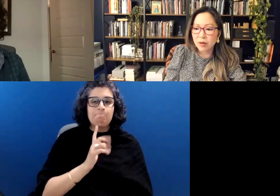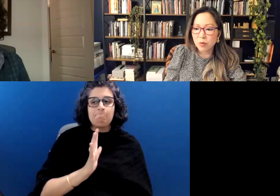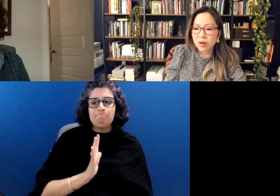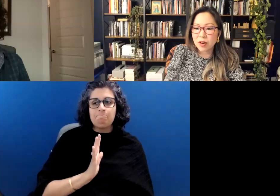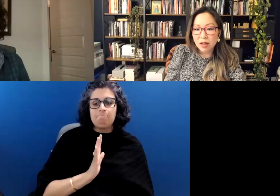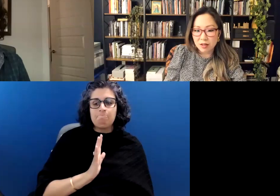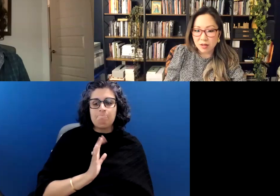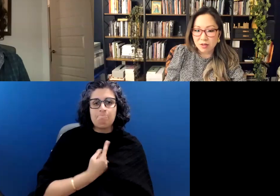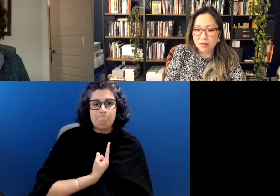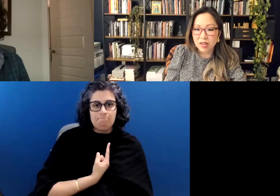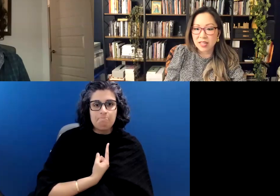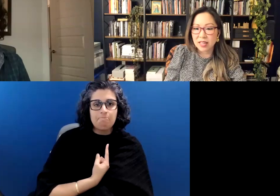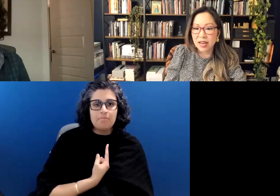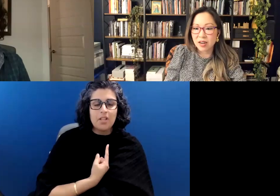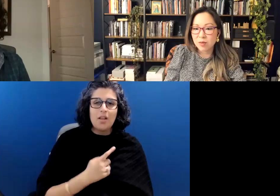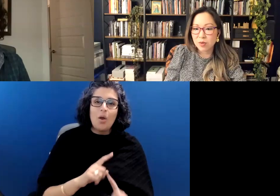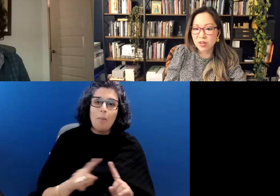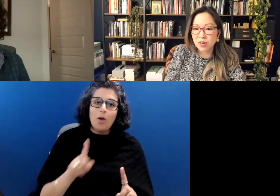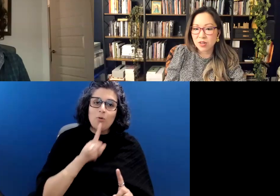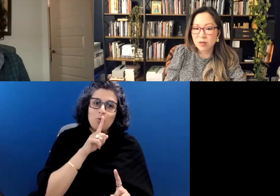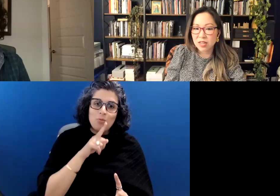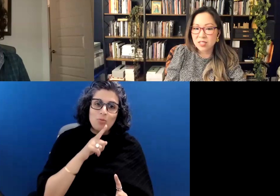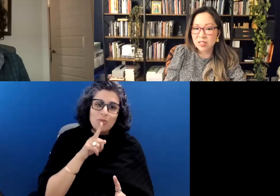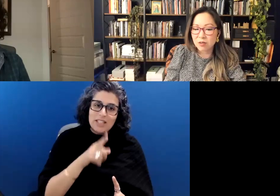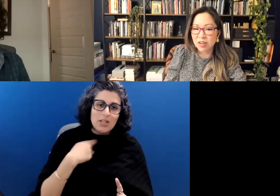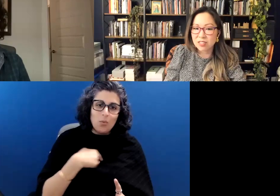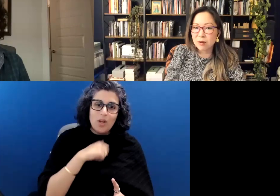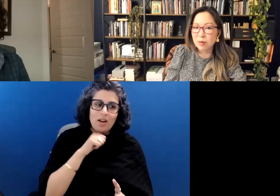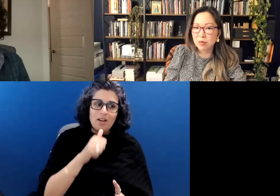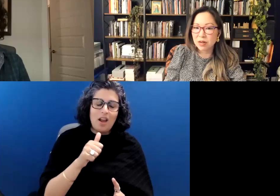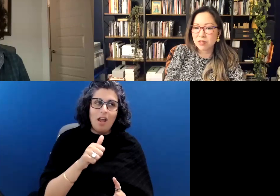But we're not alone, and that our community really is our writers and I remember when